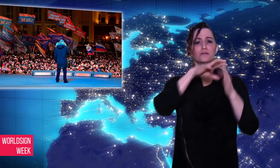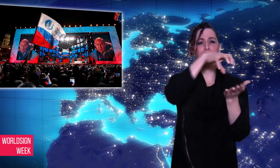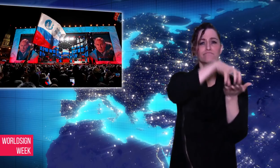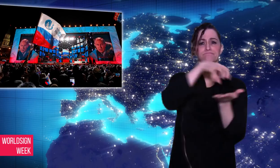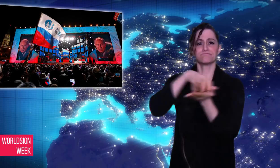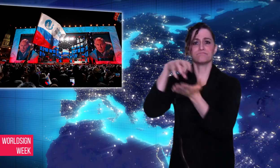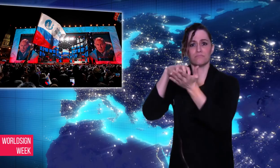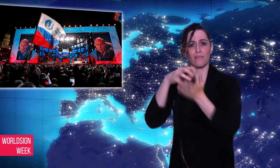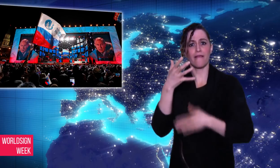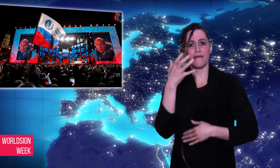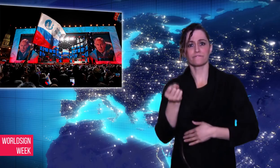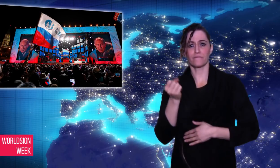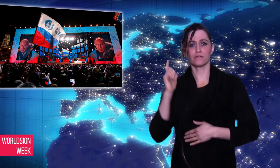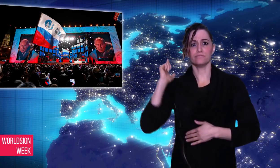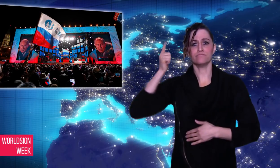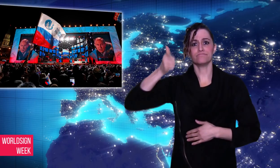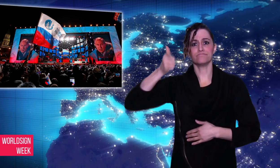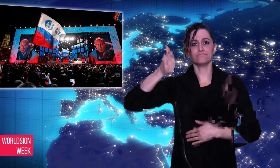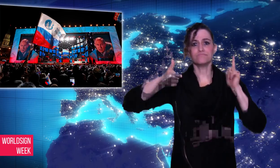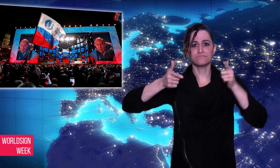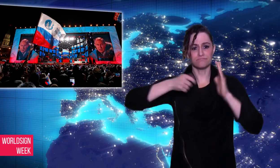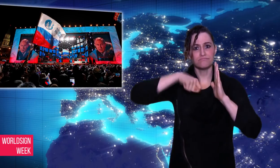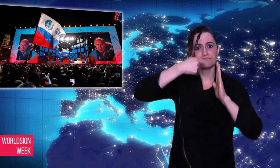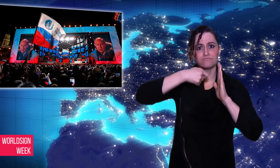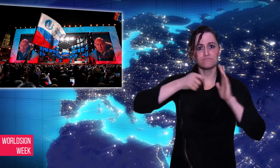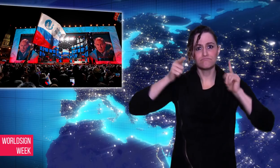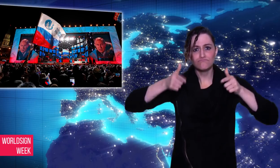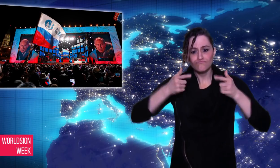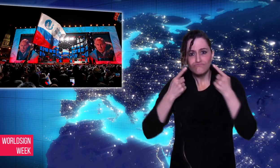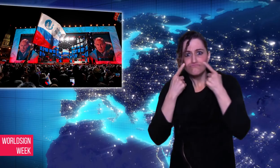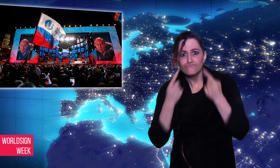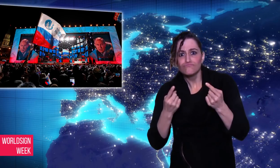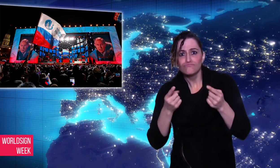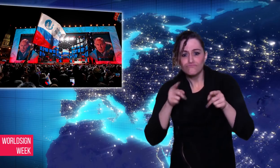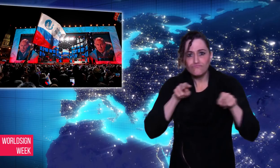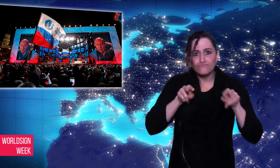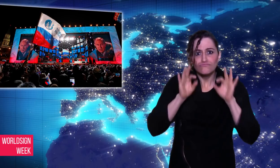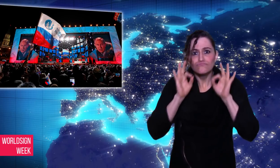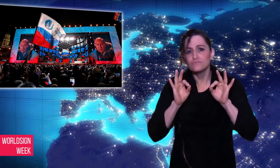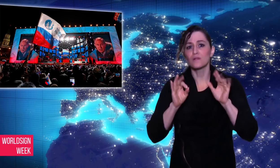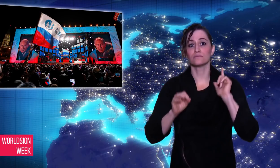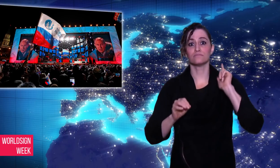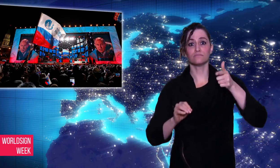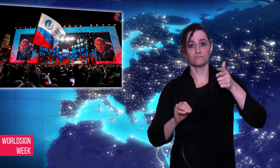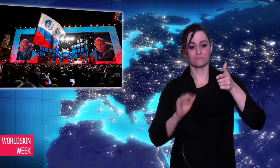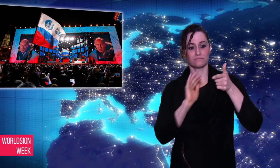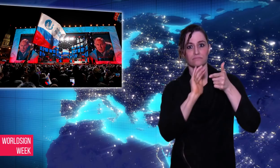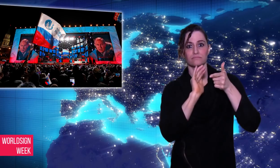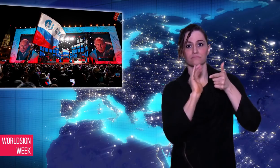stations. Observers also noted voters